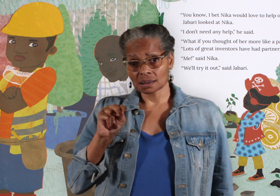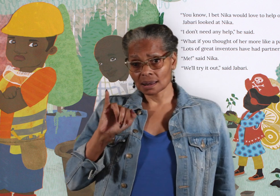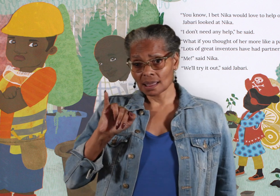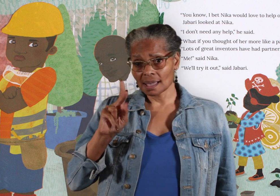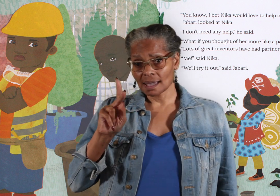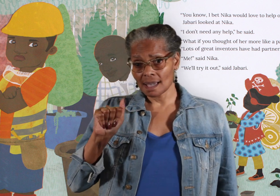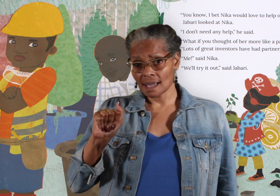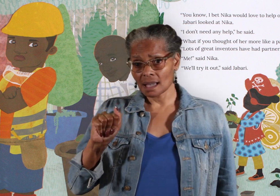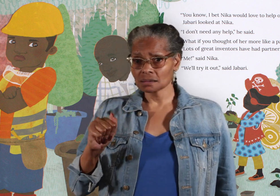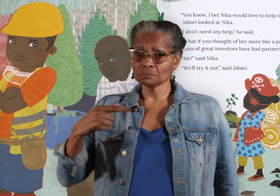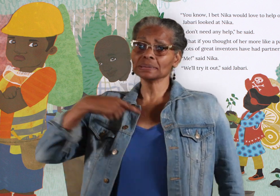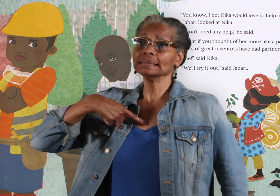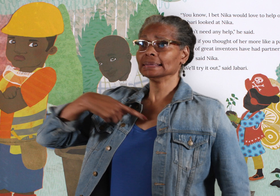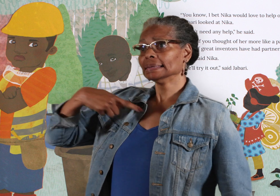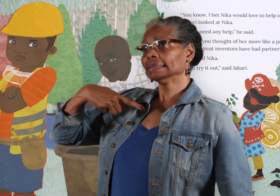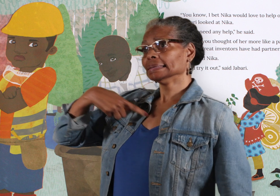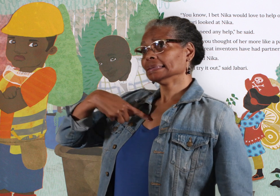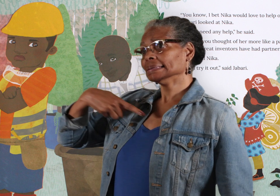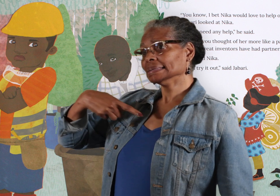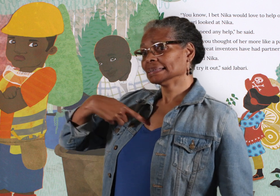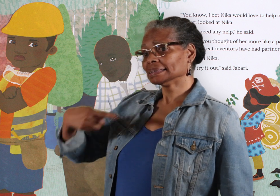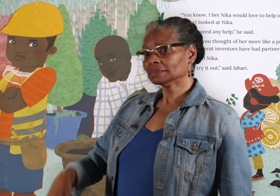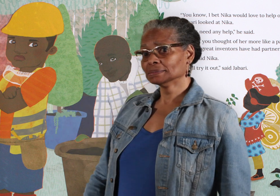"Me!" said Nika.